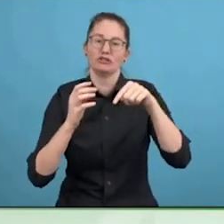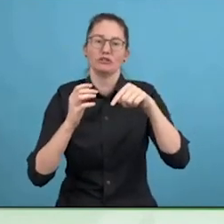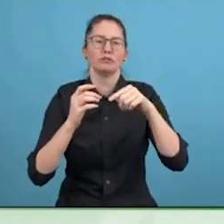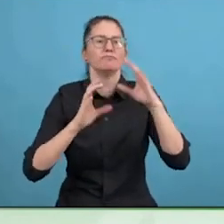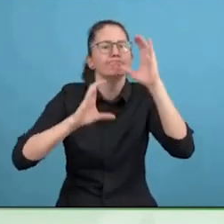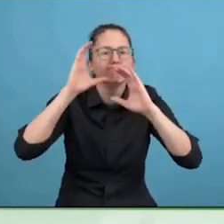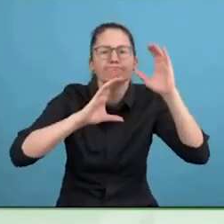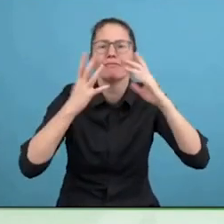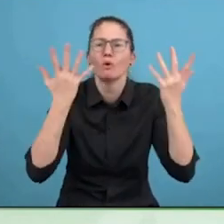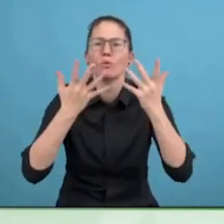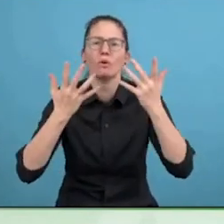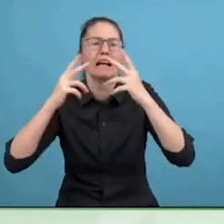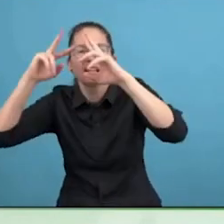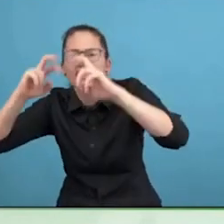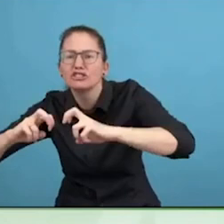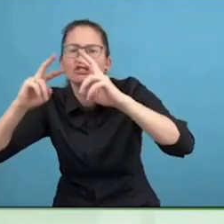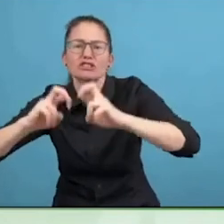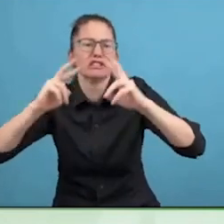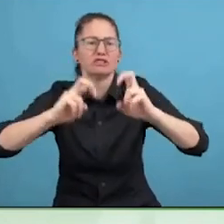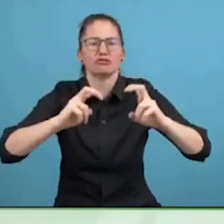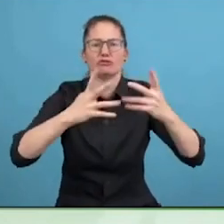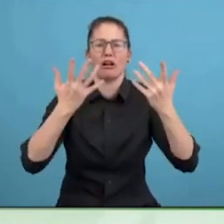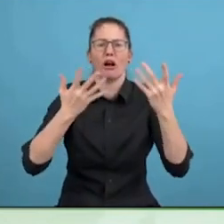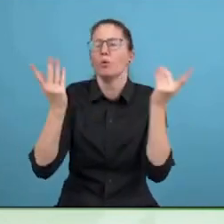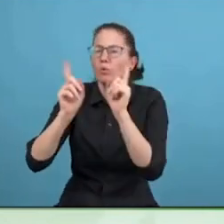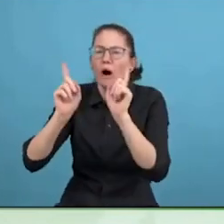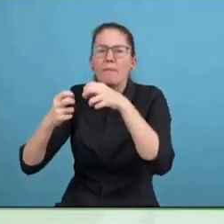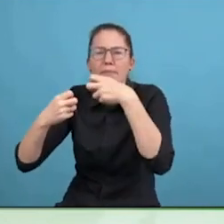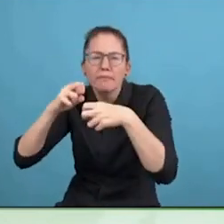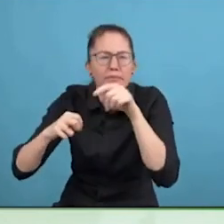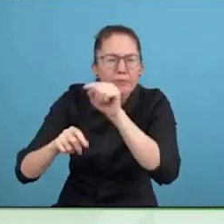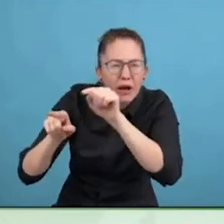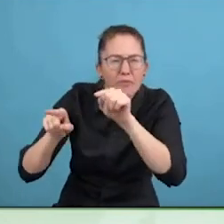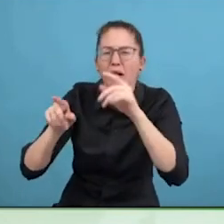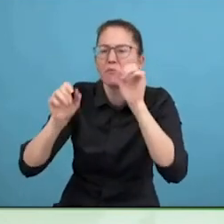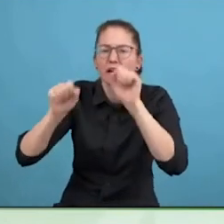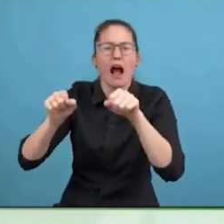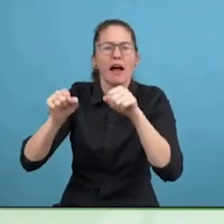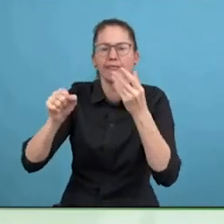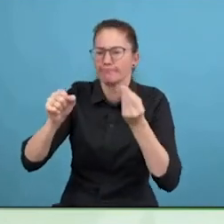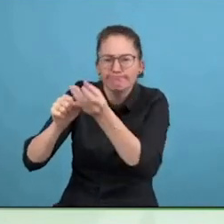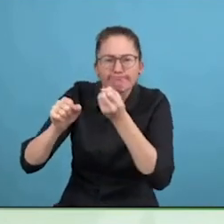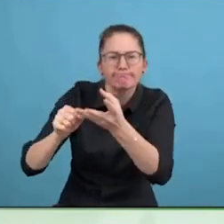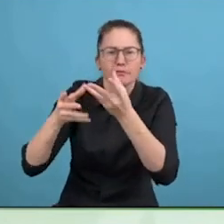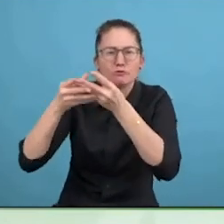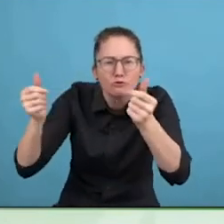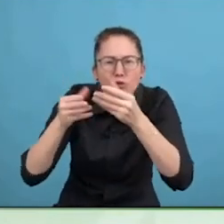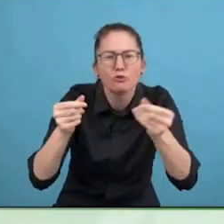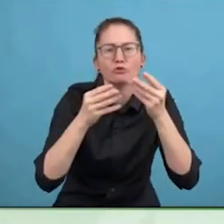good as the user at the centre of that design. If you put people like me at the centre of that design, you are just